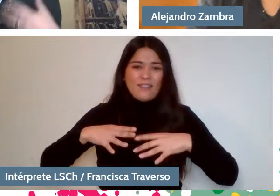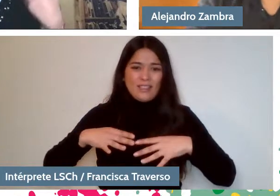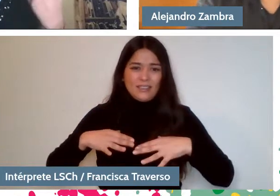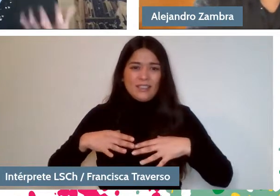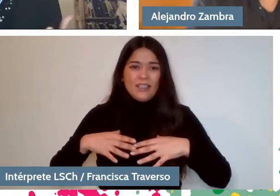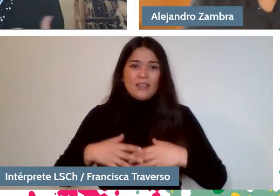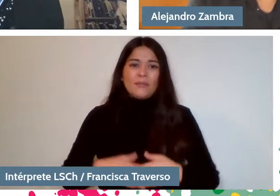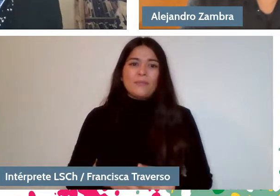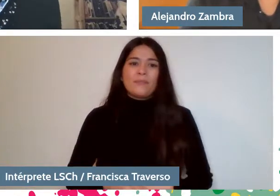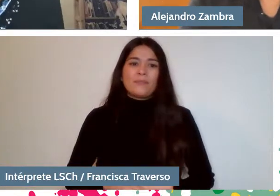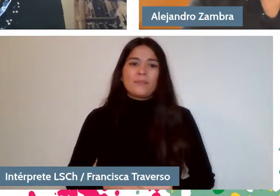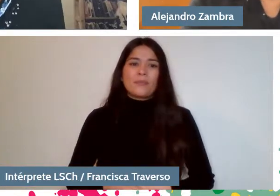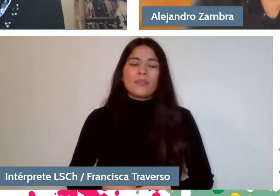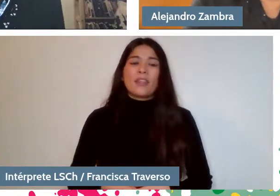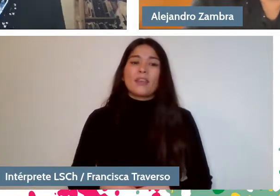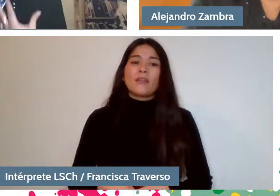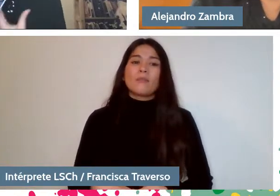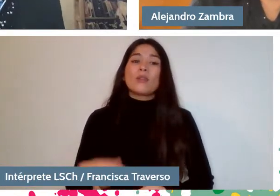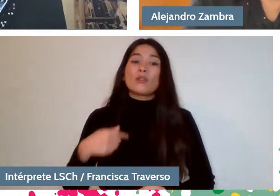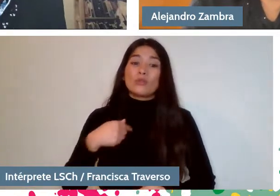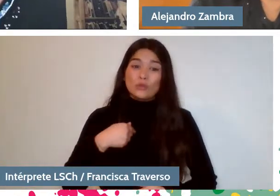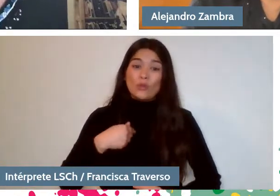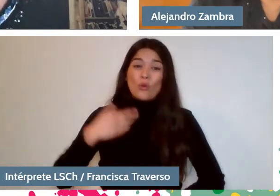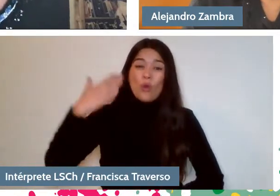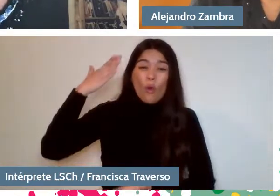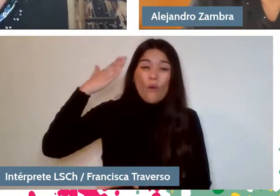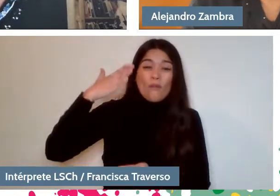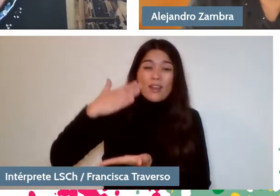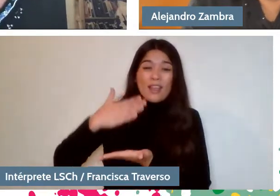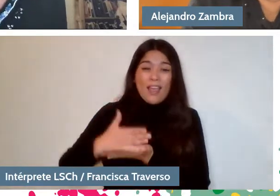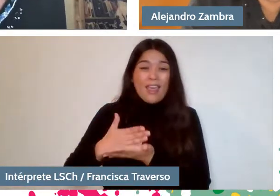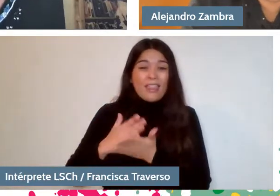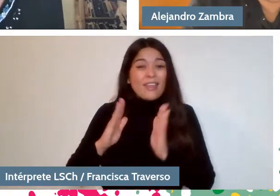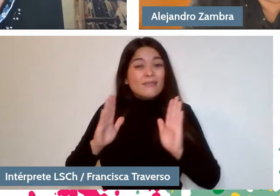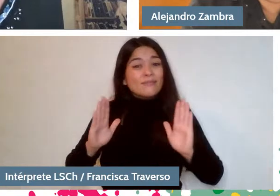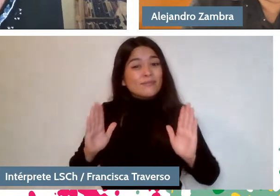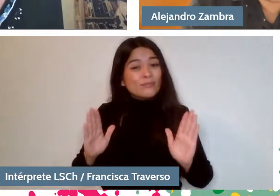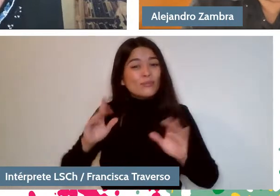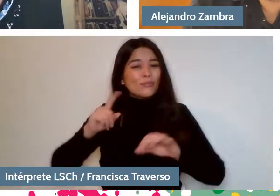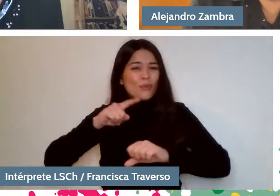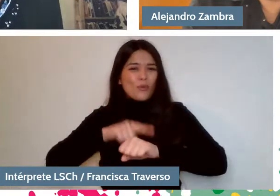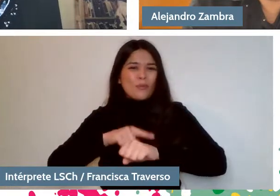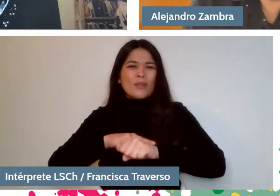But I am forced, happily forced by the circumstances, to ask Alejandro questions.